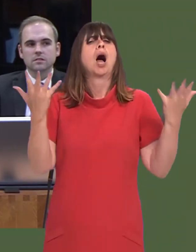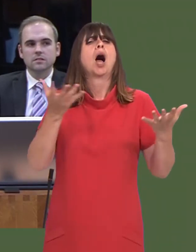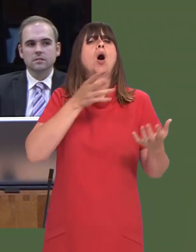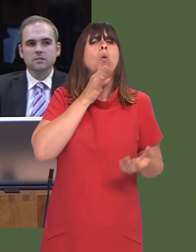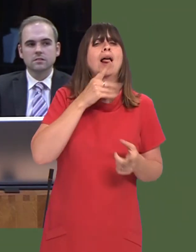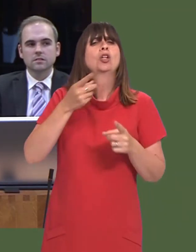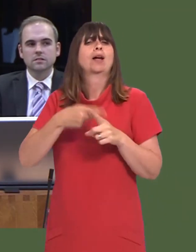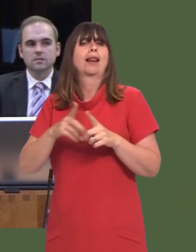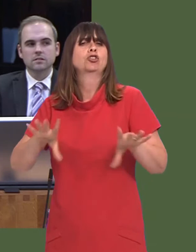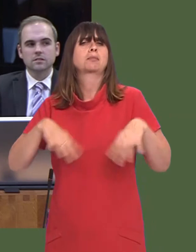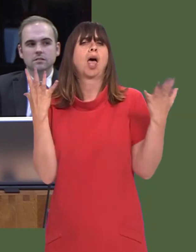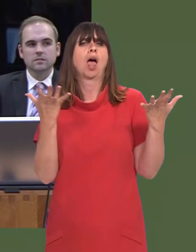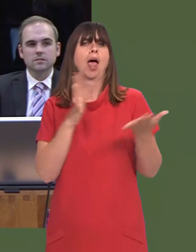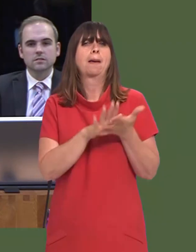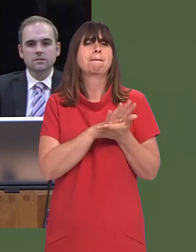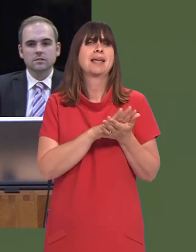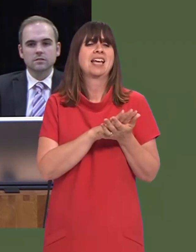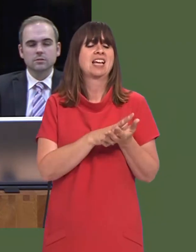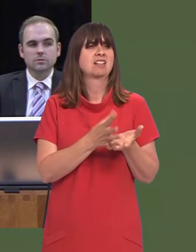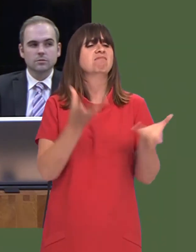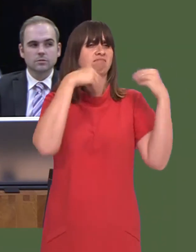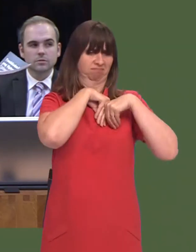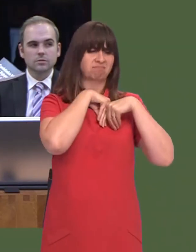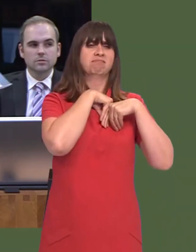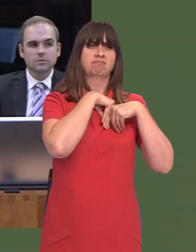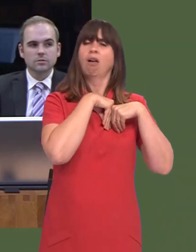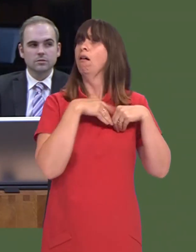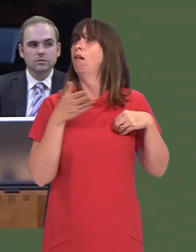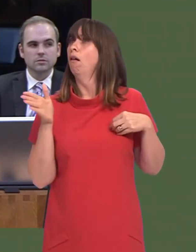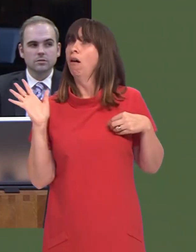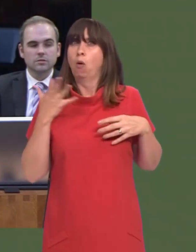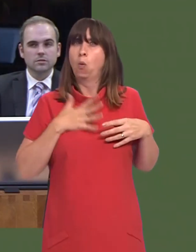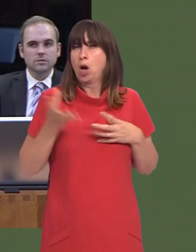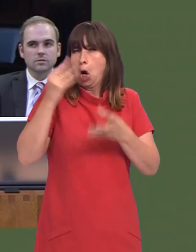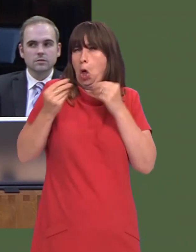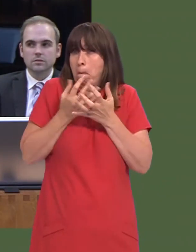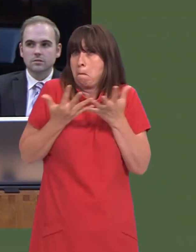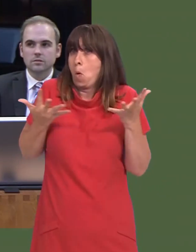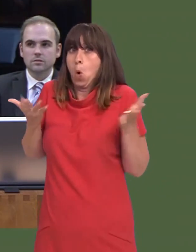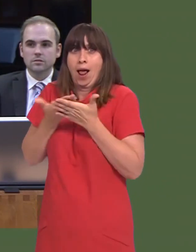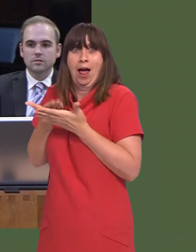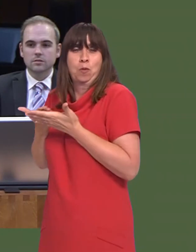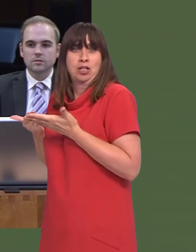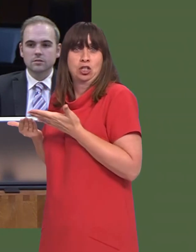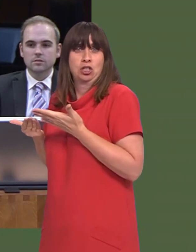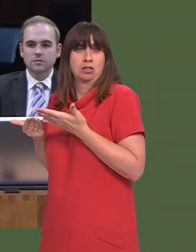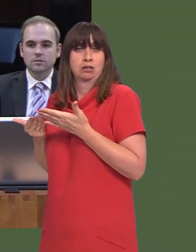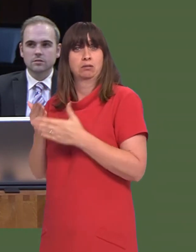As bilingual pupils, they were very eager to see opportunities to push their linguistic boundaries.